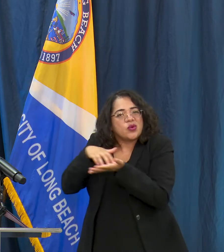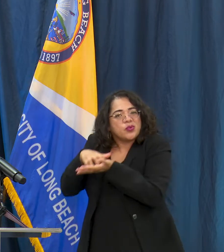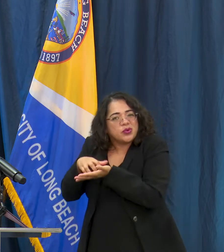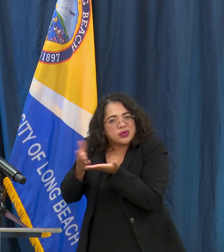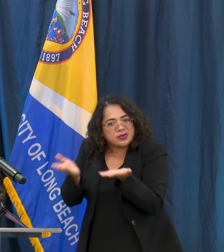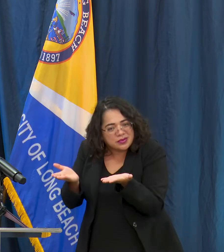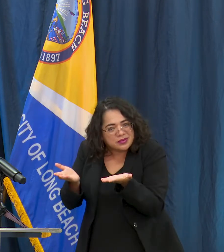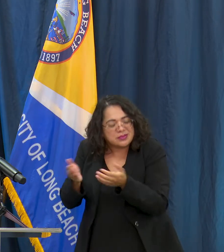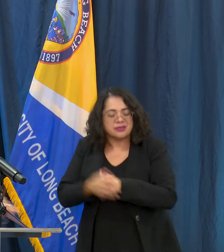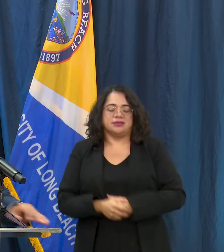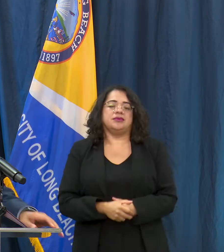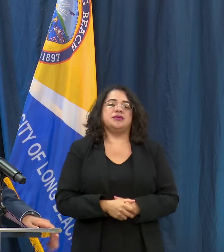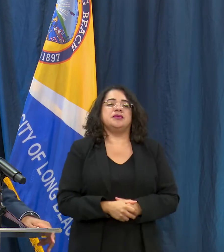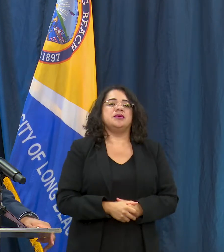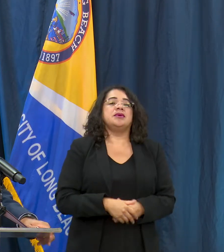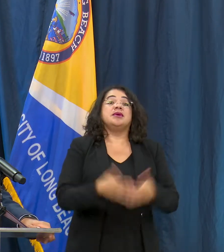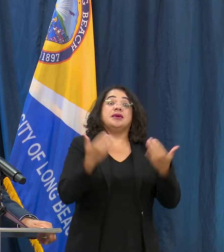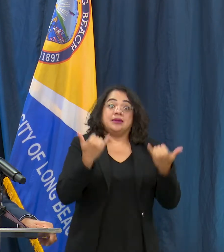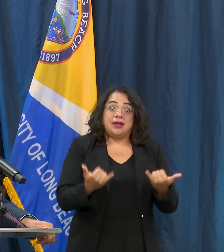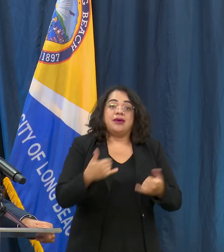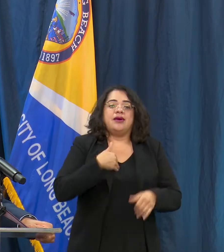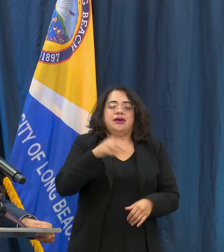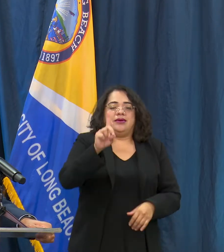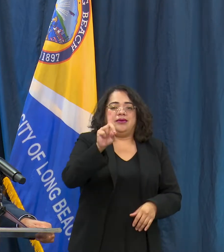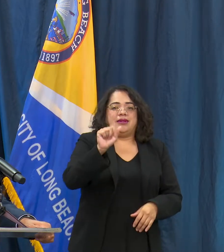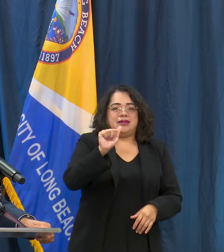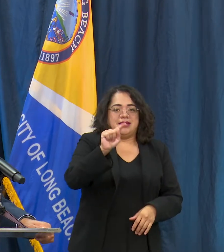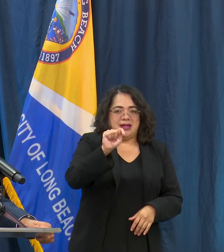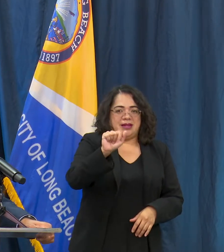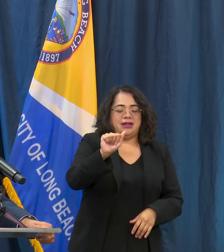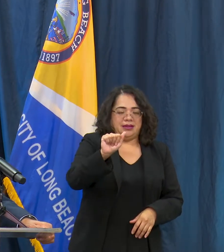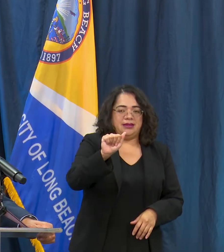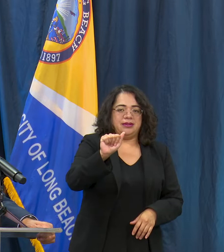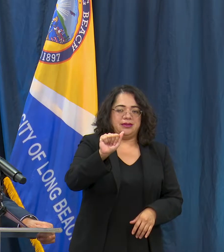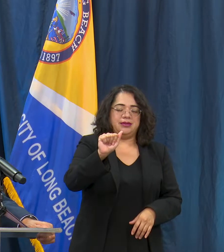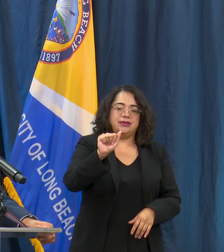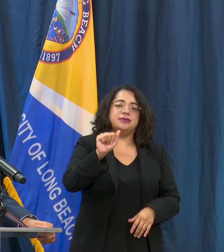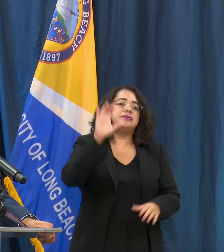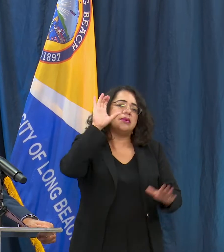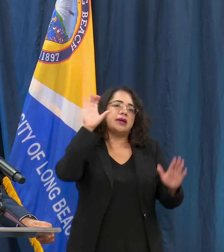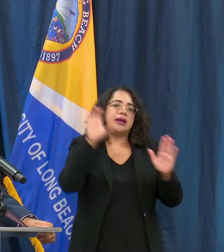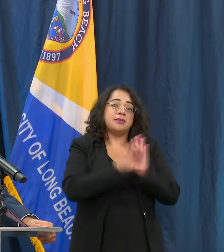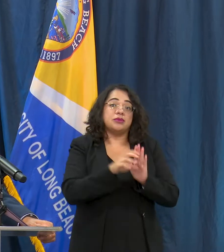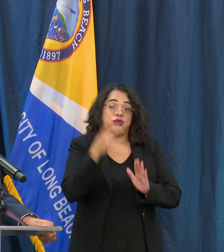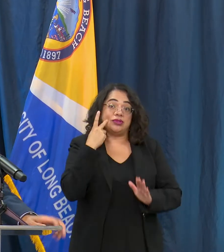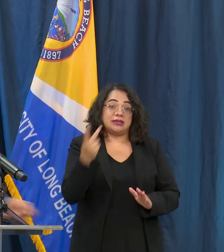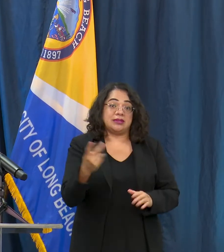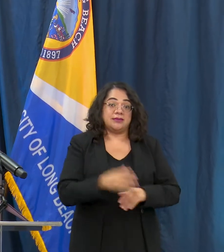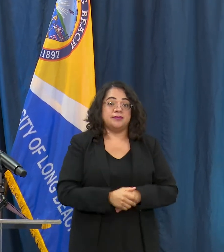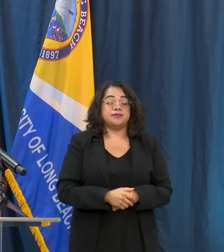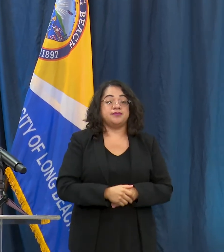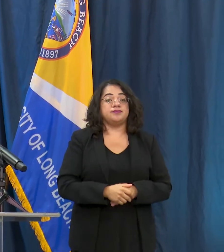us. Let me begin by going over the first image that we see. This first image is a